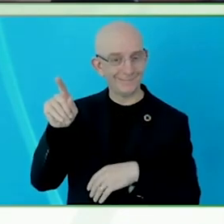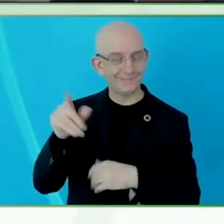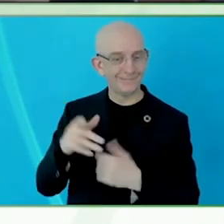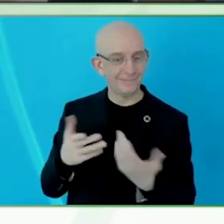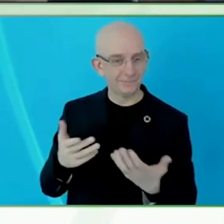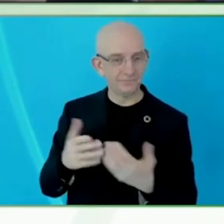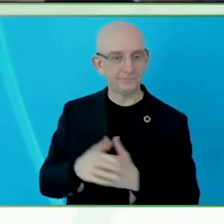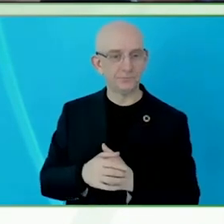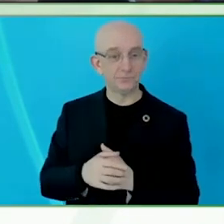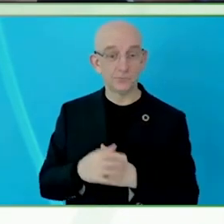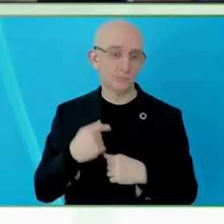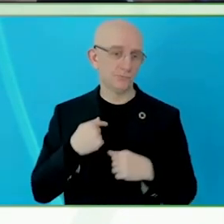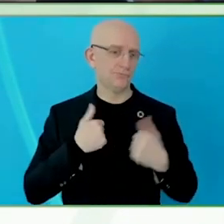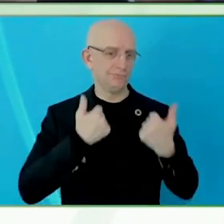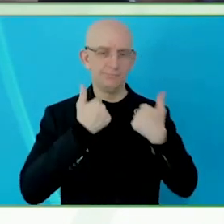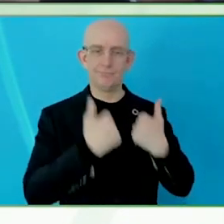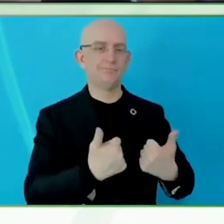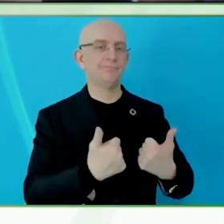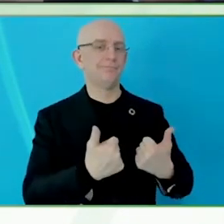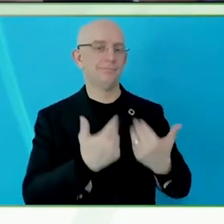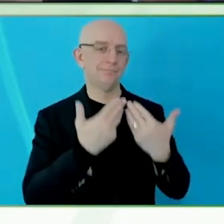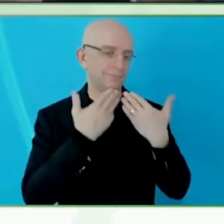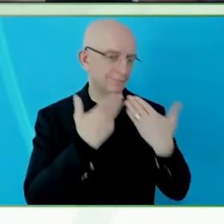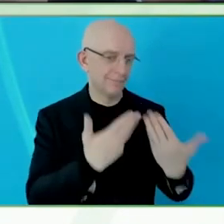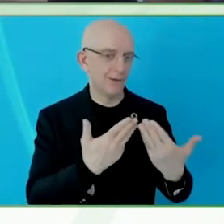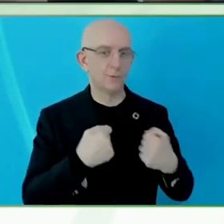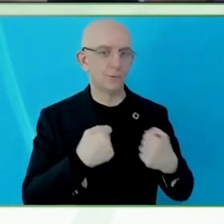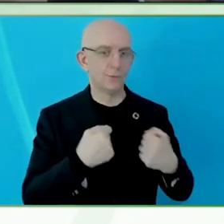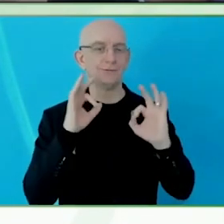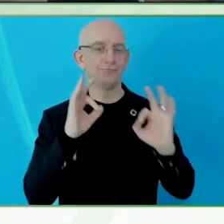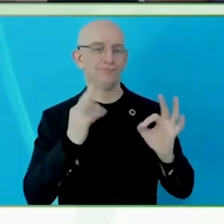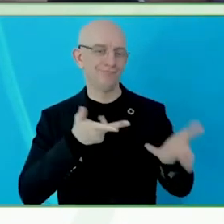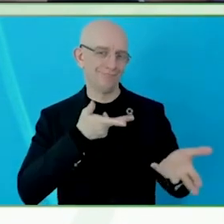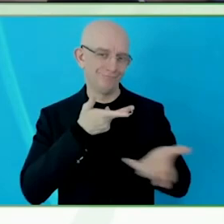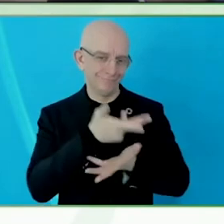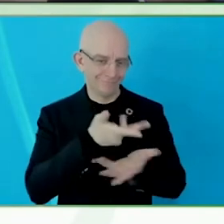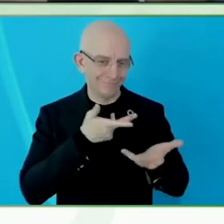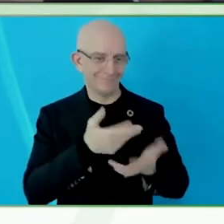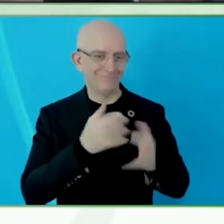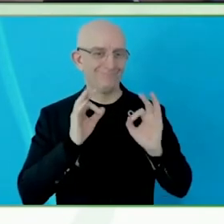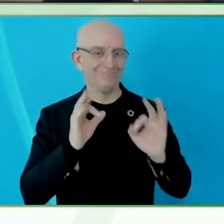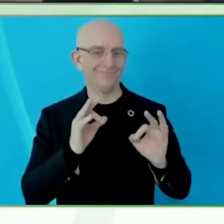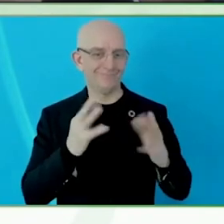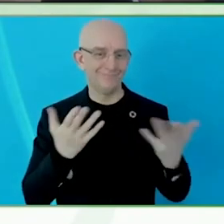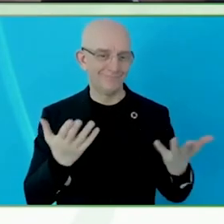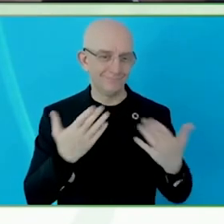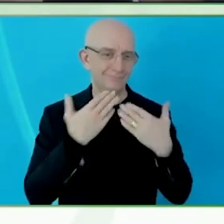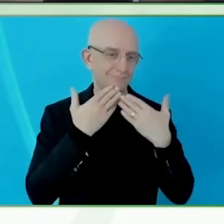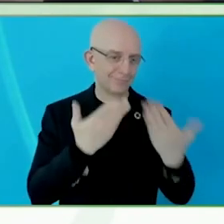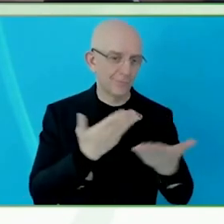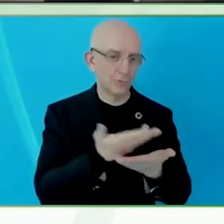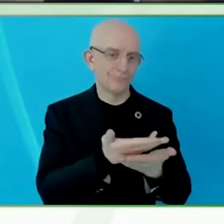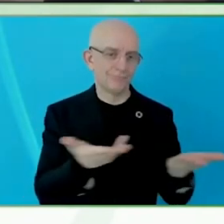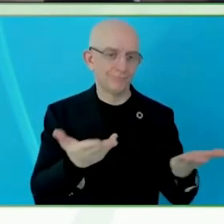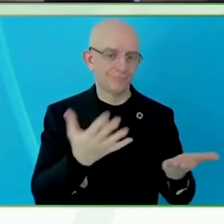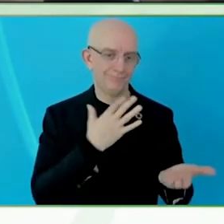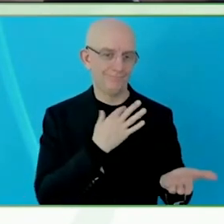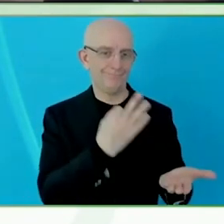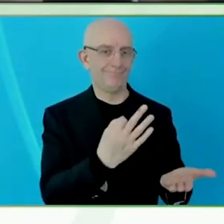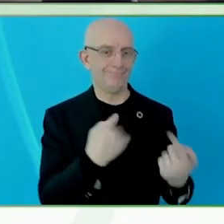I am a woman from the island of Puerto Rico, which is located in the Caribbean region of the world.